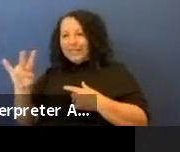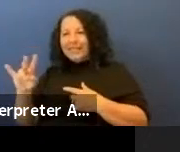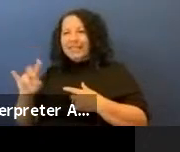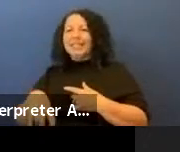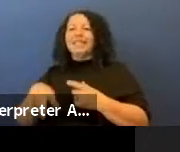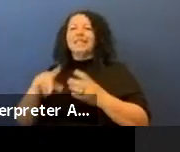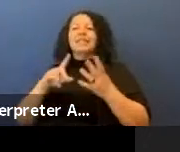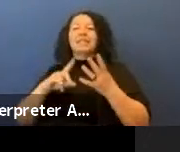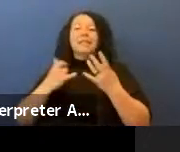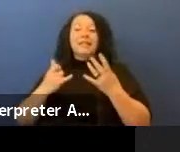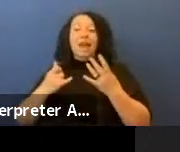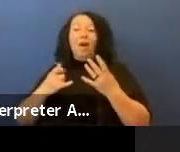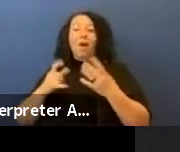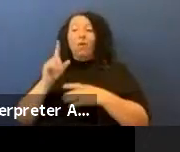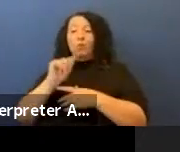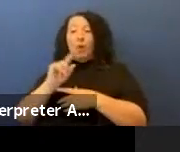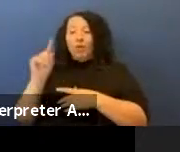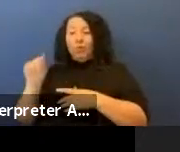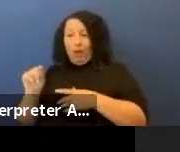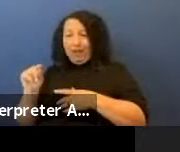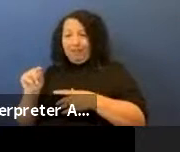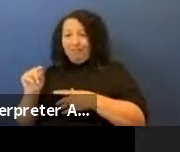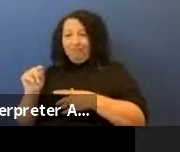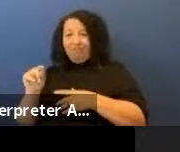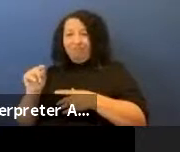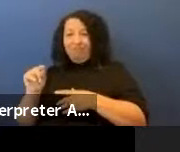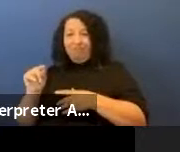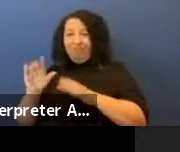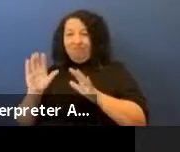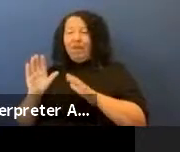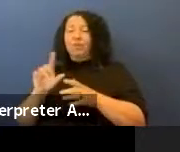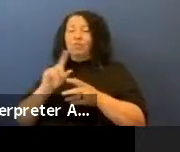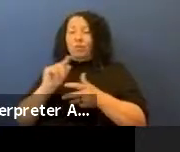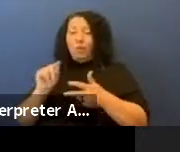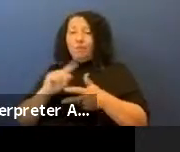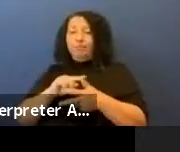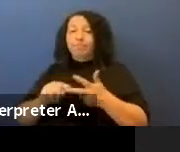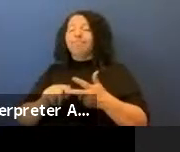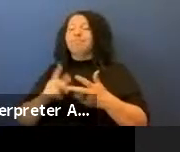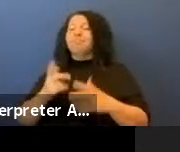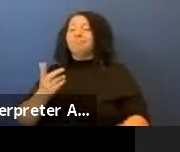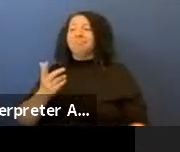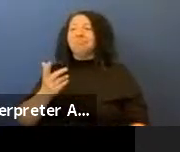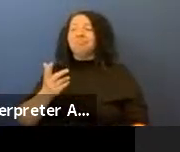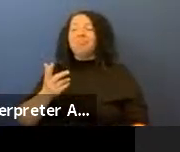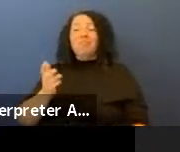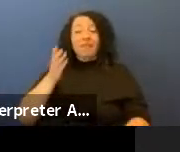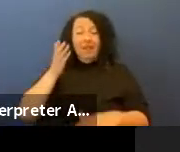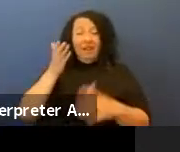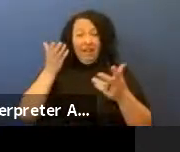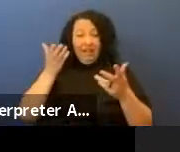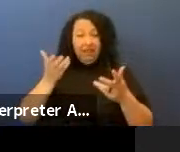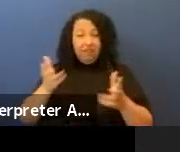and now in 2020, after this demonstration